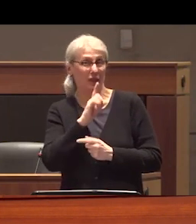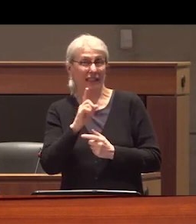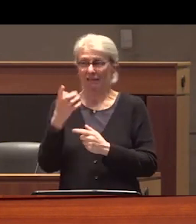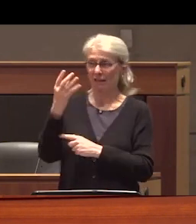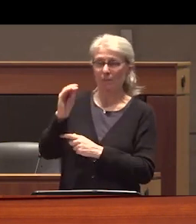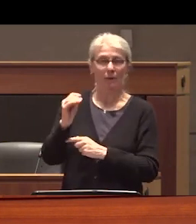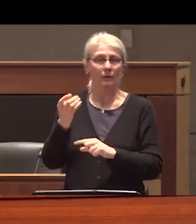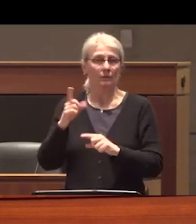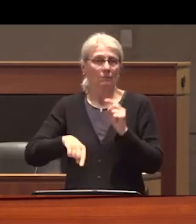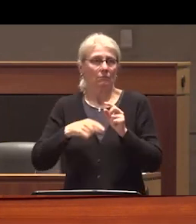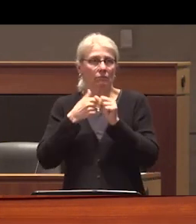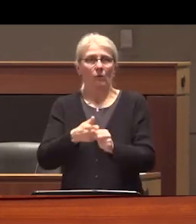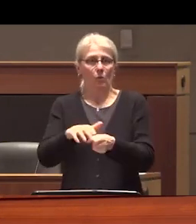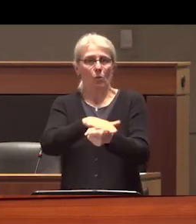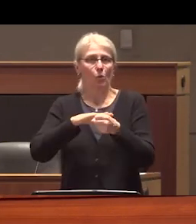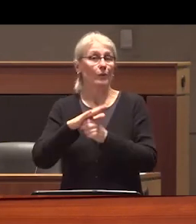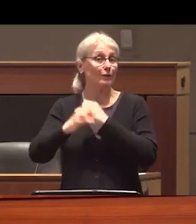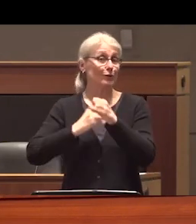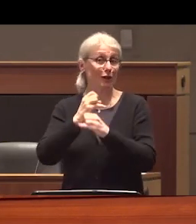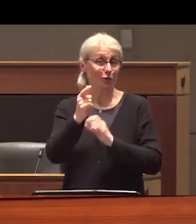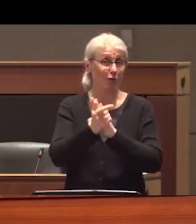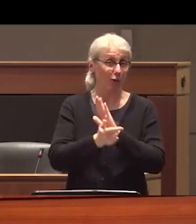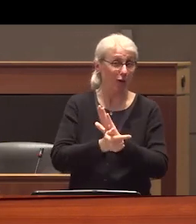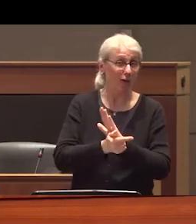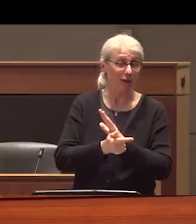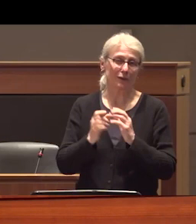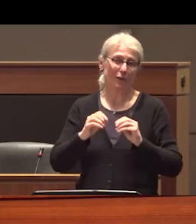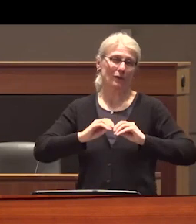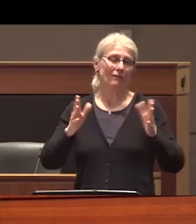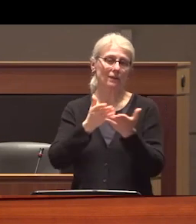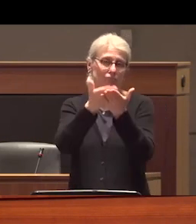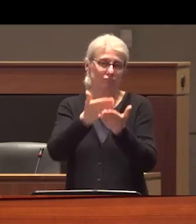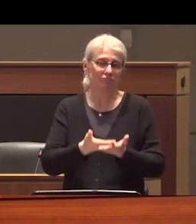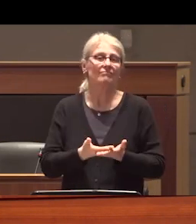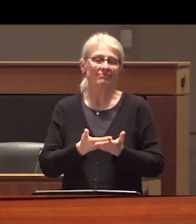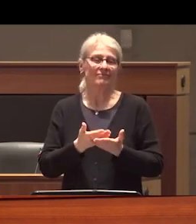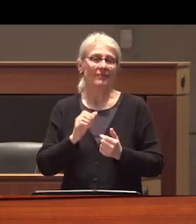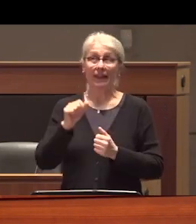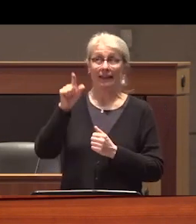to comply with local and international law these allegations form the basis of the Abarca family's